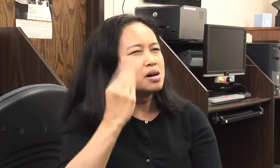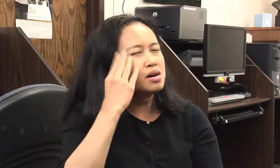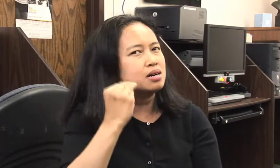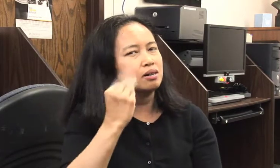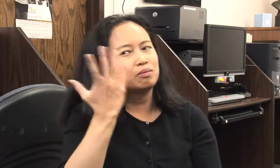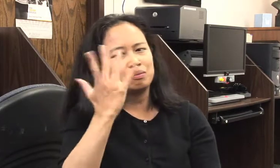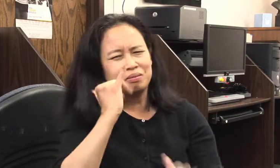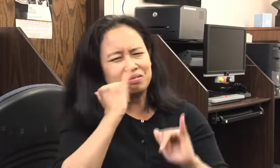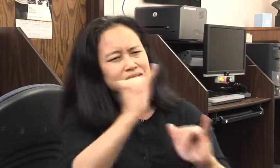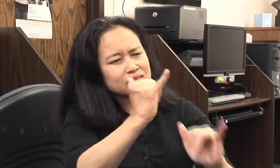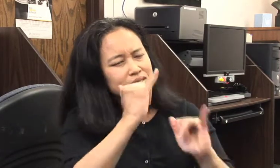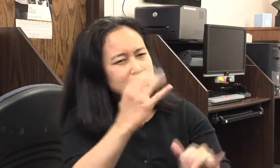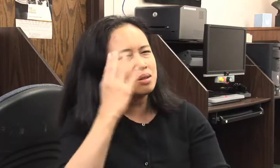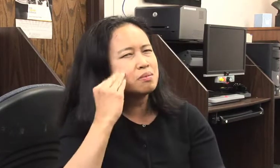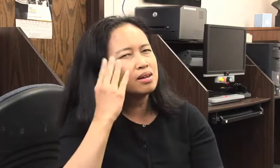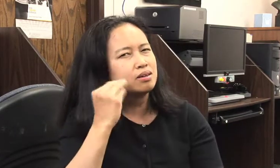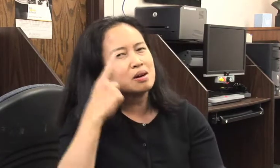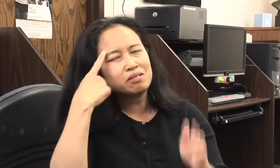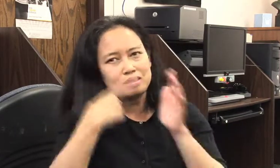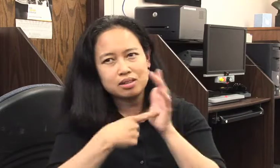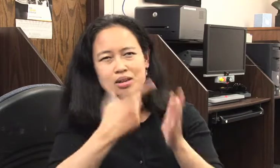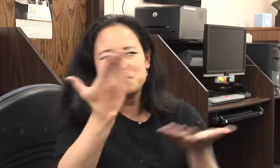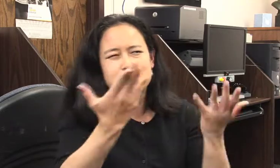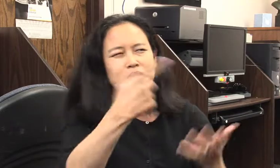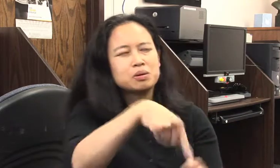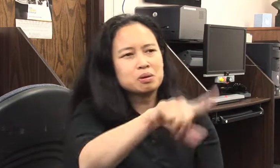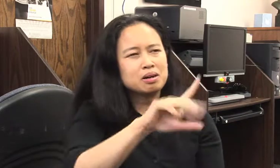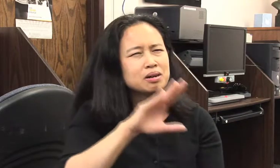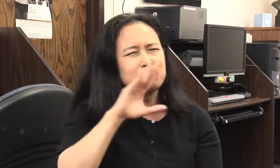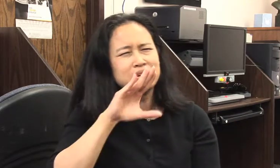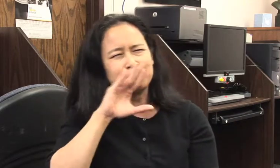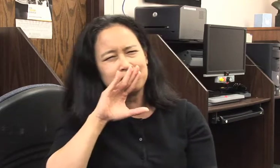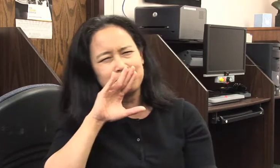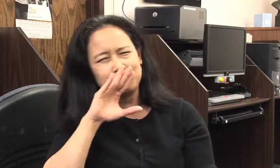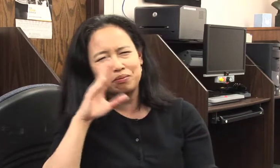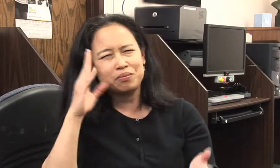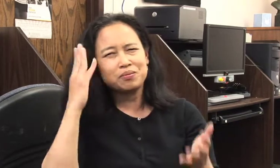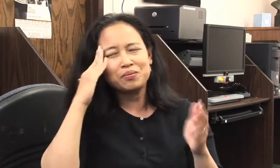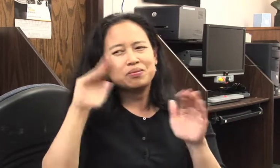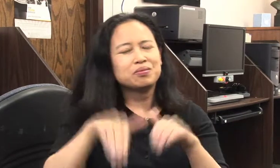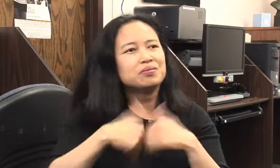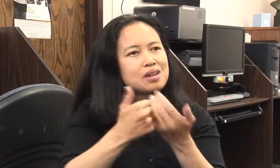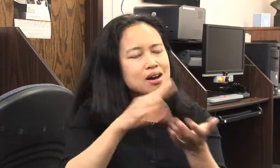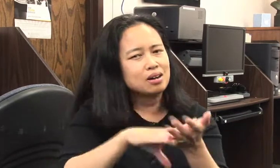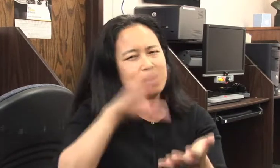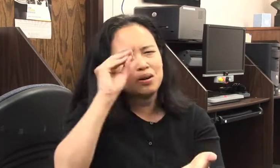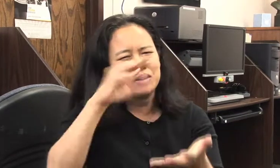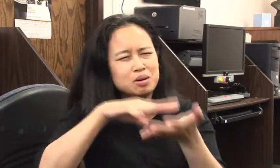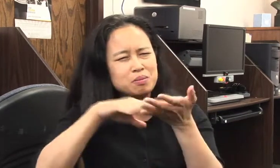I experienced the same experiences they have. I know their frustrations.